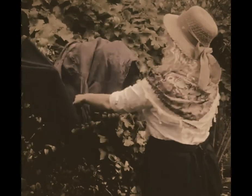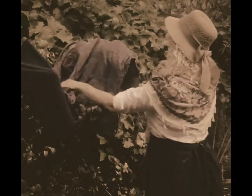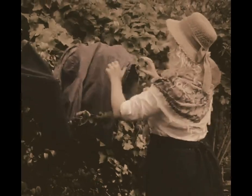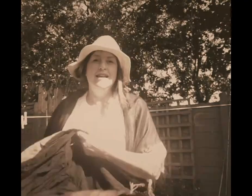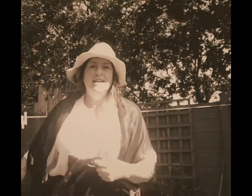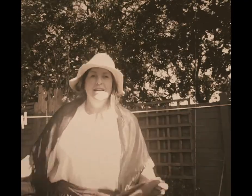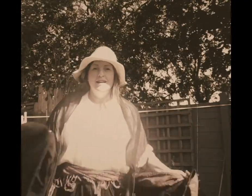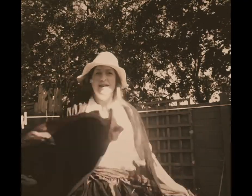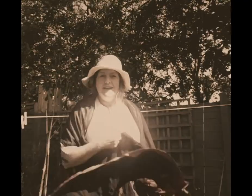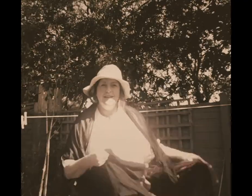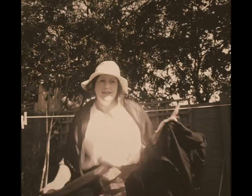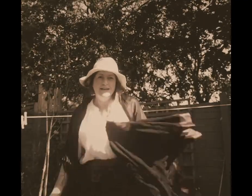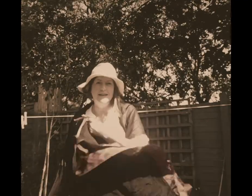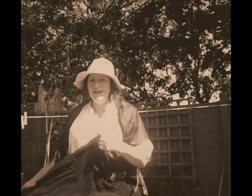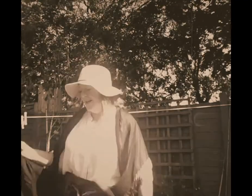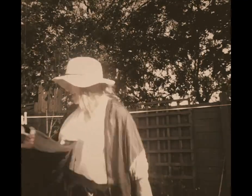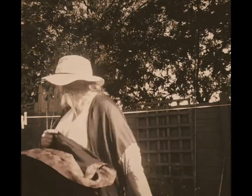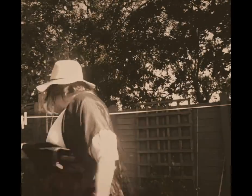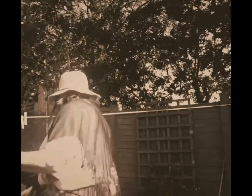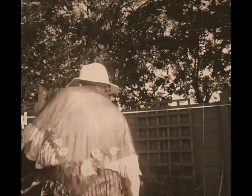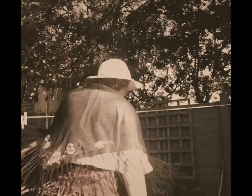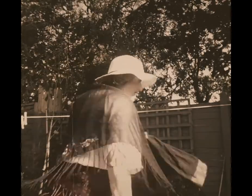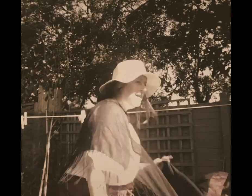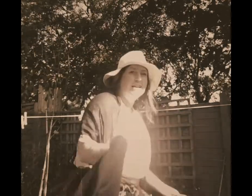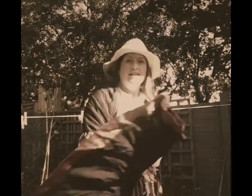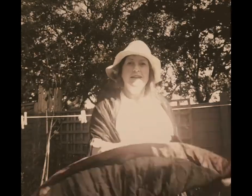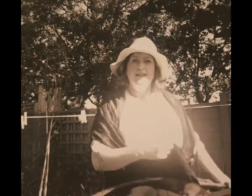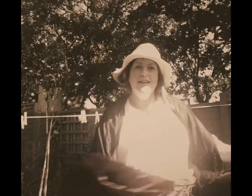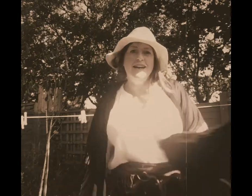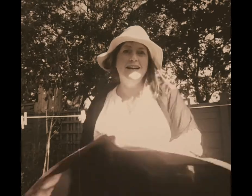With me tee-aye-o, tee-aye-o, tee-aye-ee-aye-o